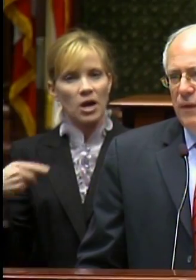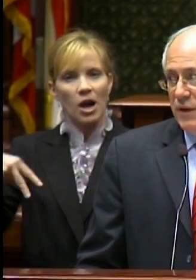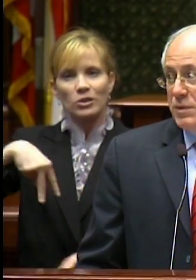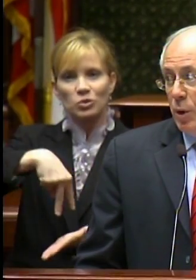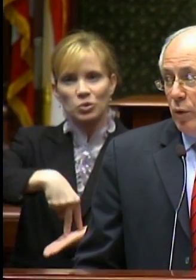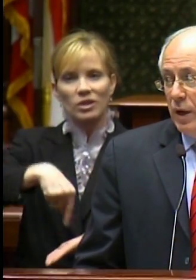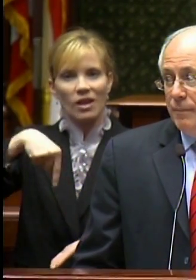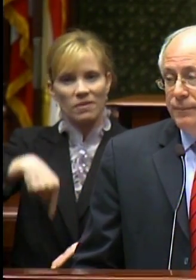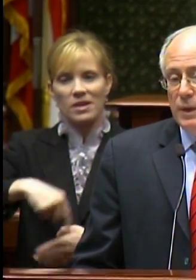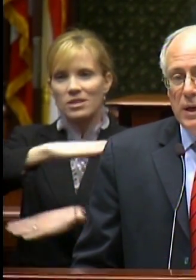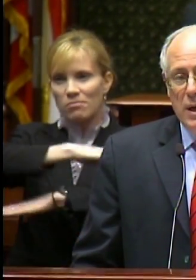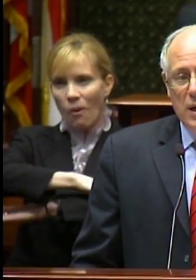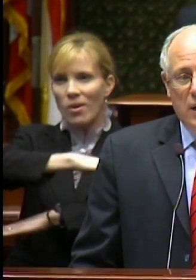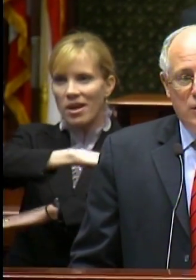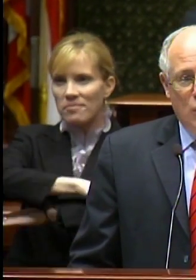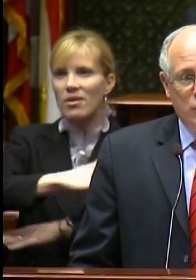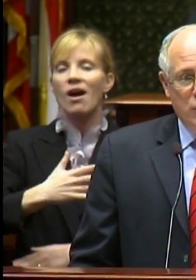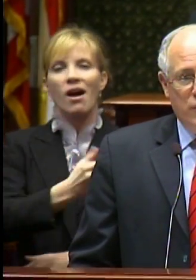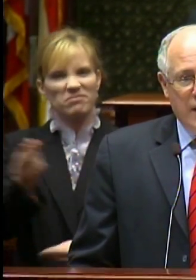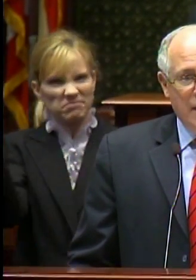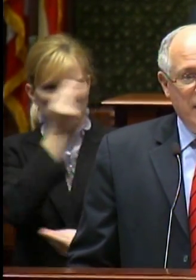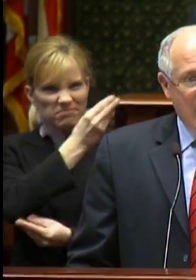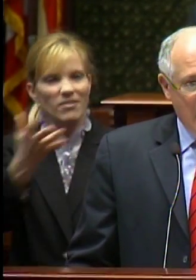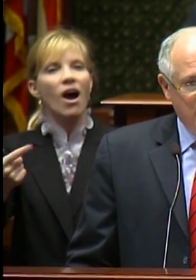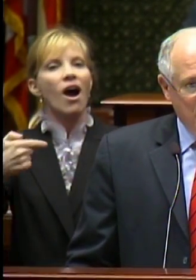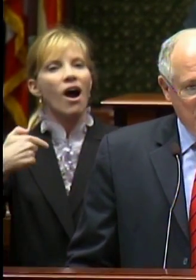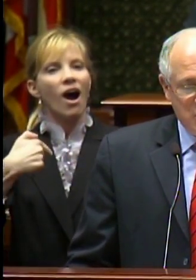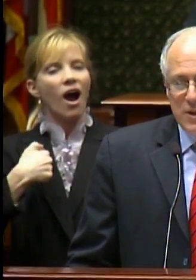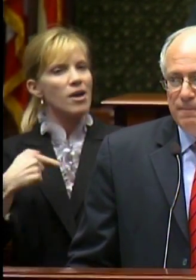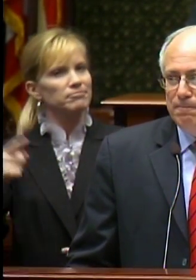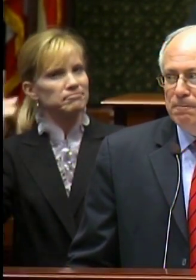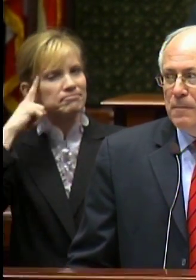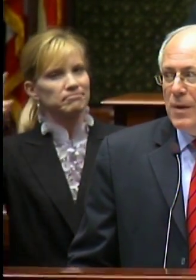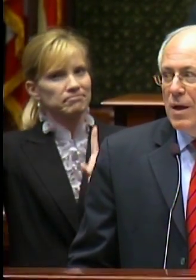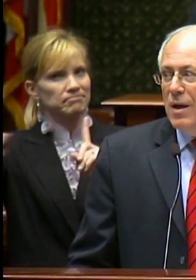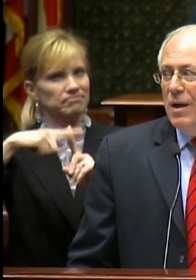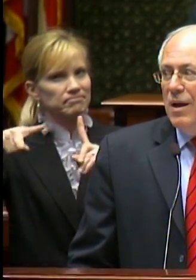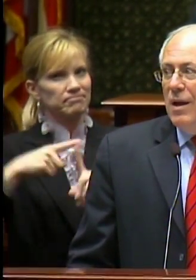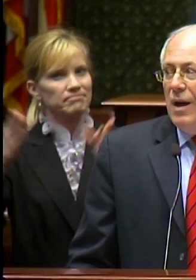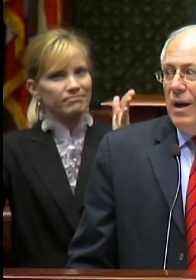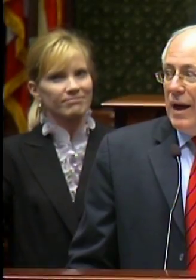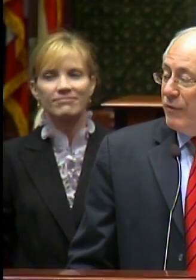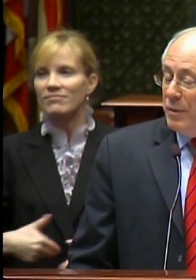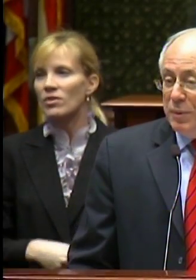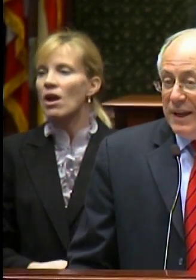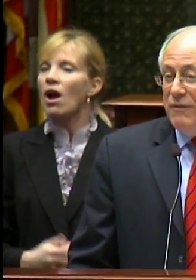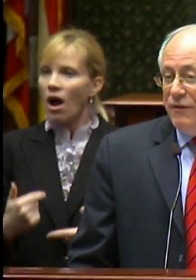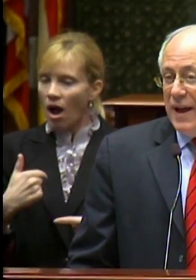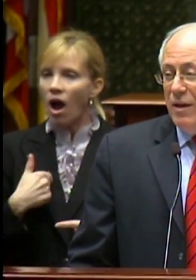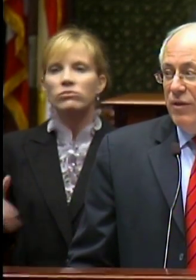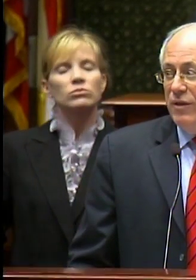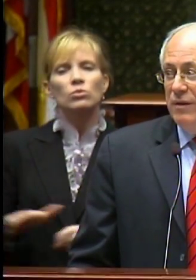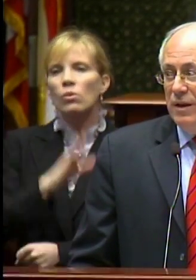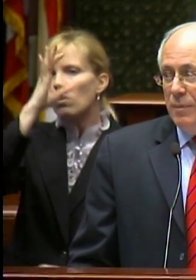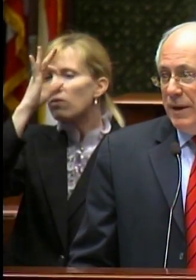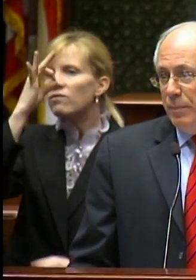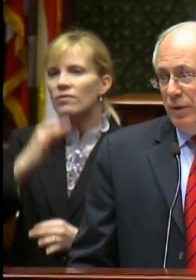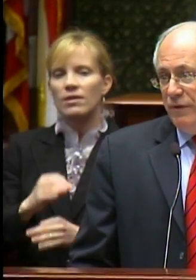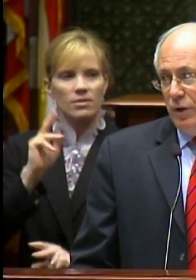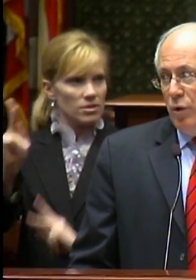at this podium and told you that I'm an optimist. That I have complete faith in the people of